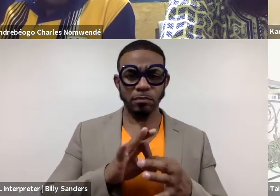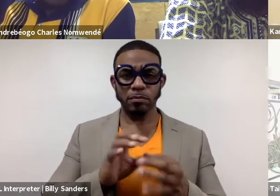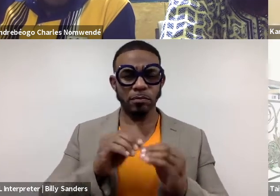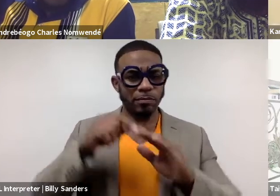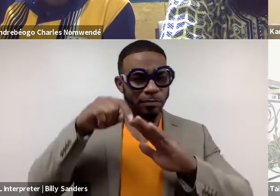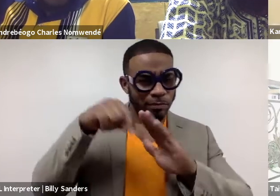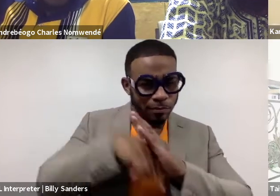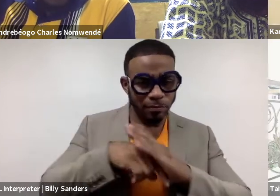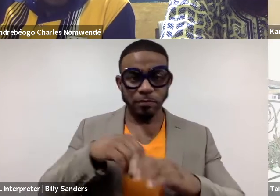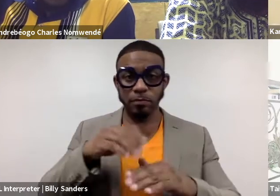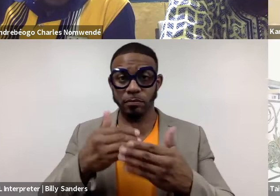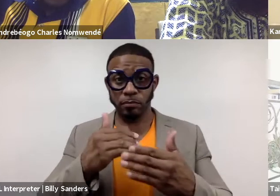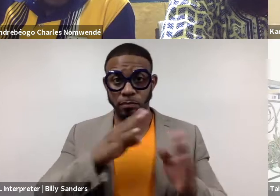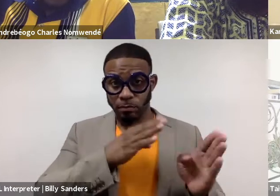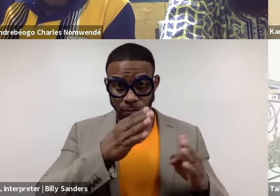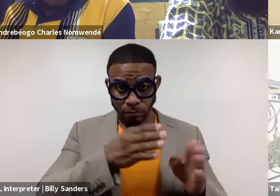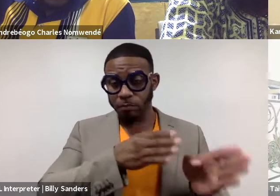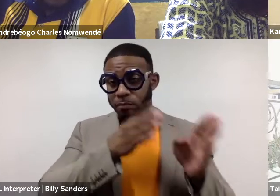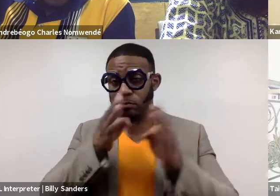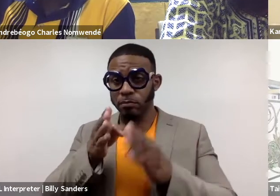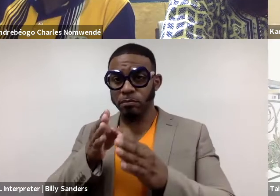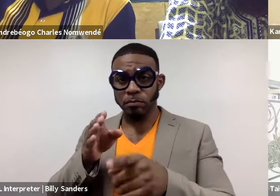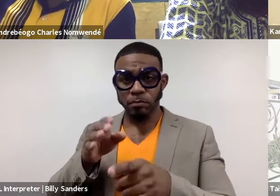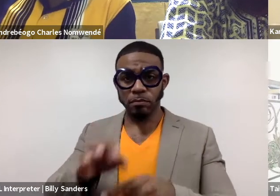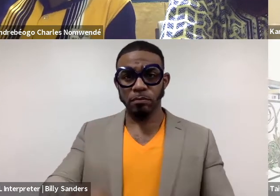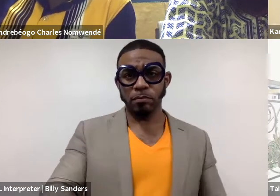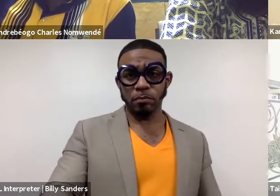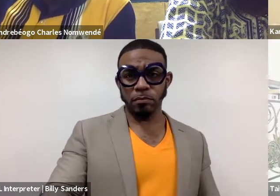But then before we come to that, Charles, over to you, what are...